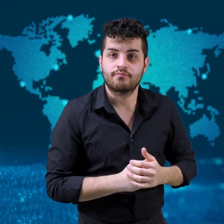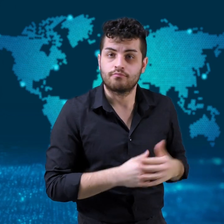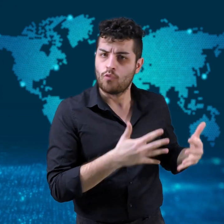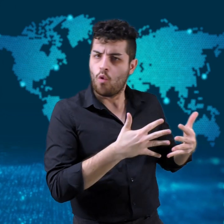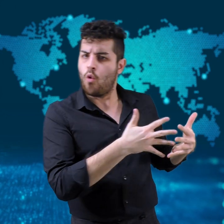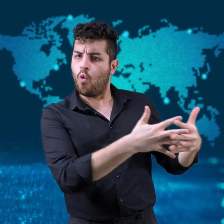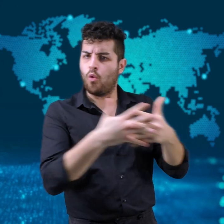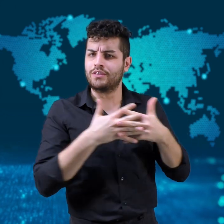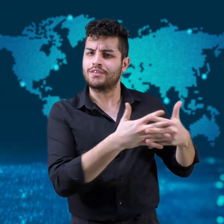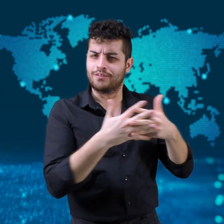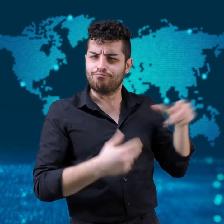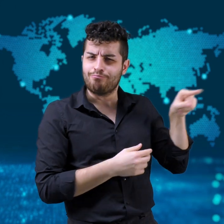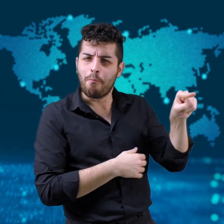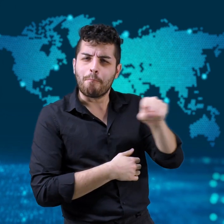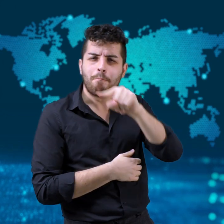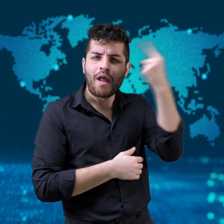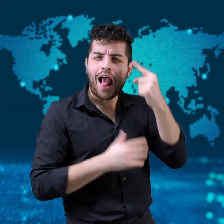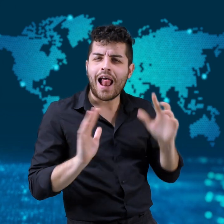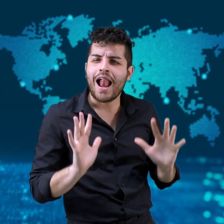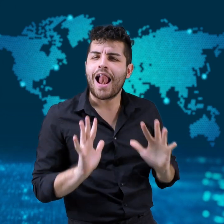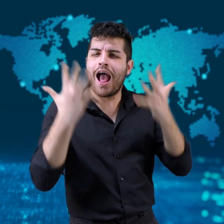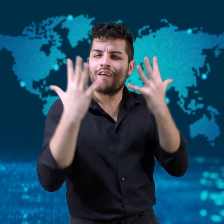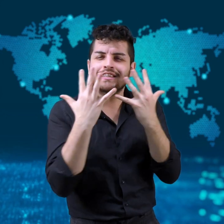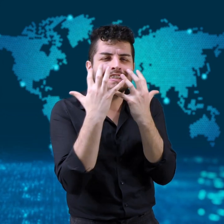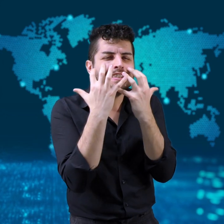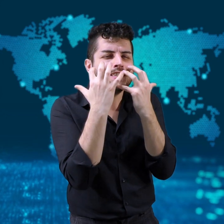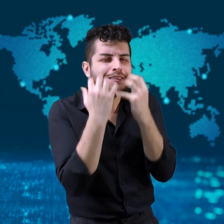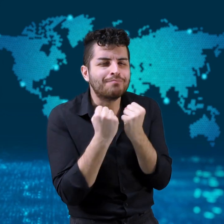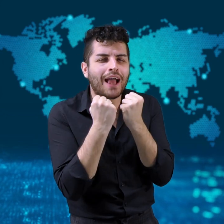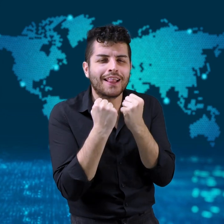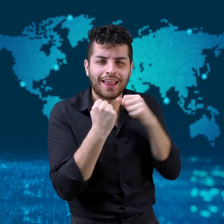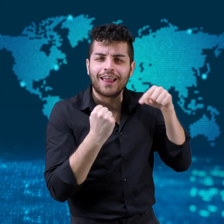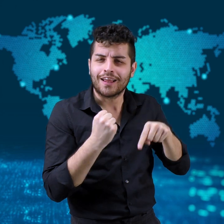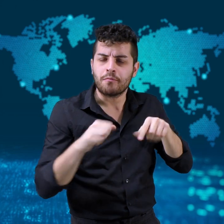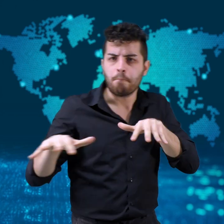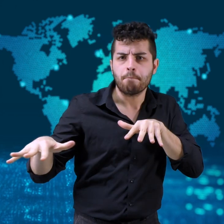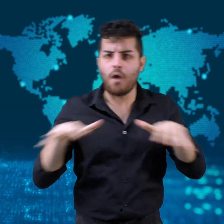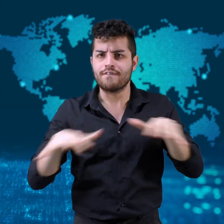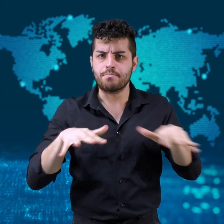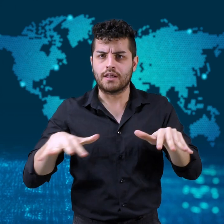Black Lives Matter movement.